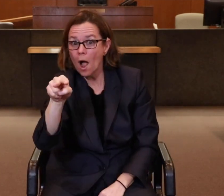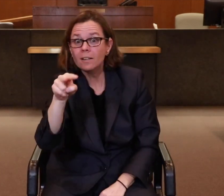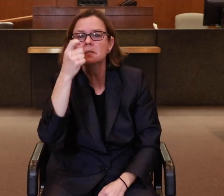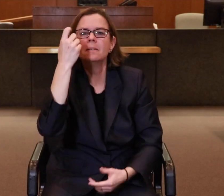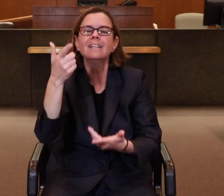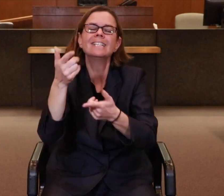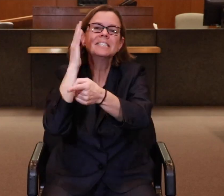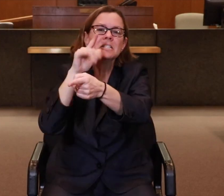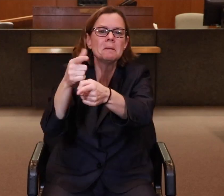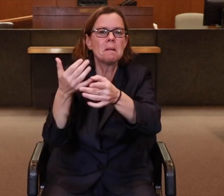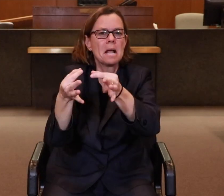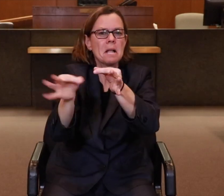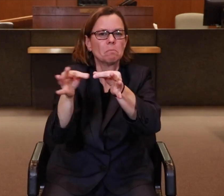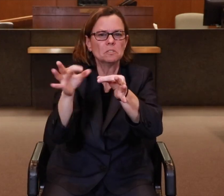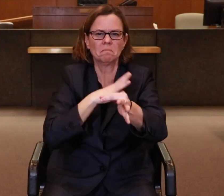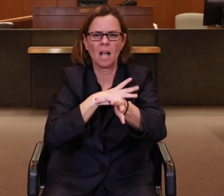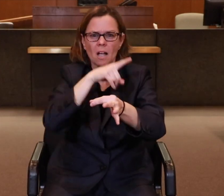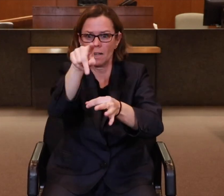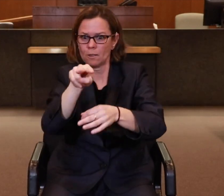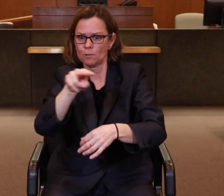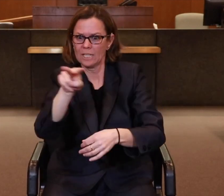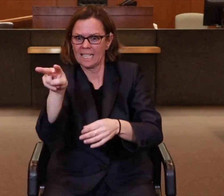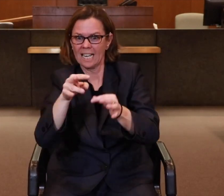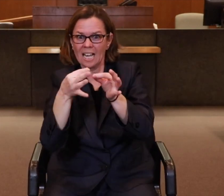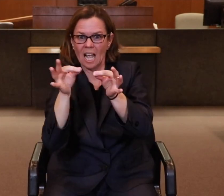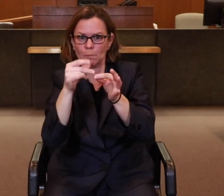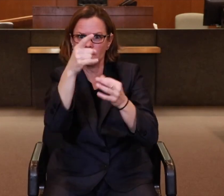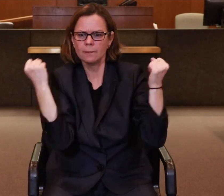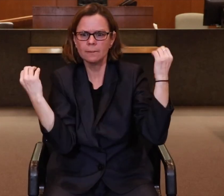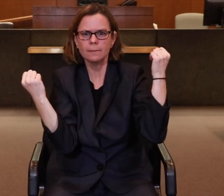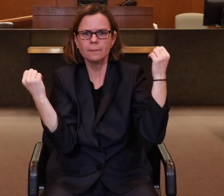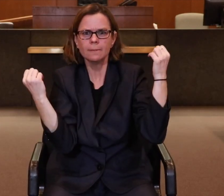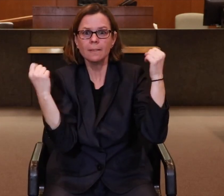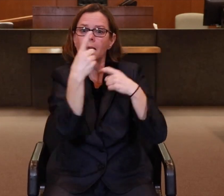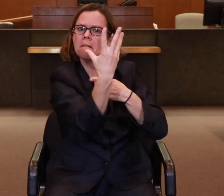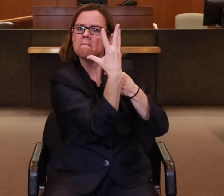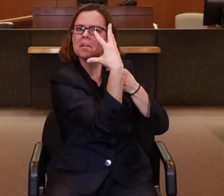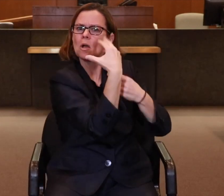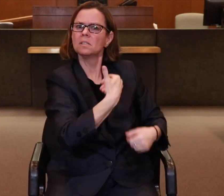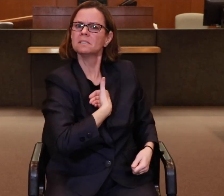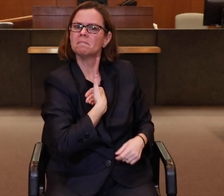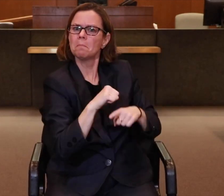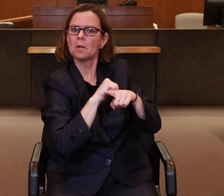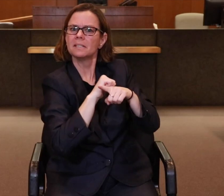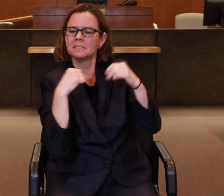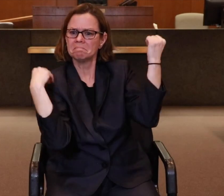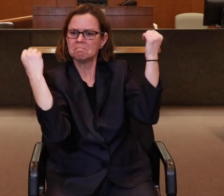It will be captioned so go ahead and read the captions and sign it out while recording yourself on video.